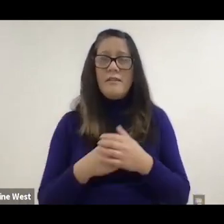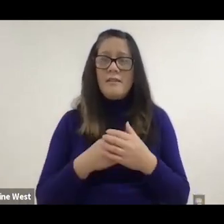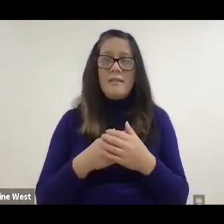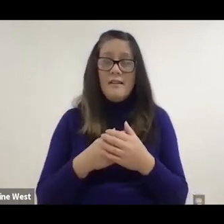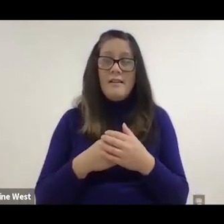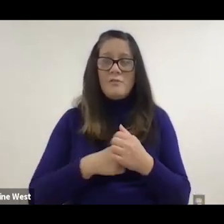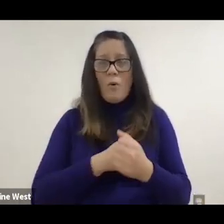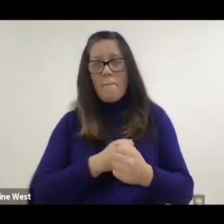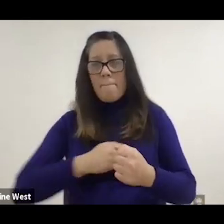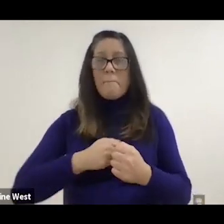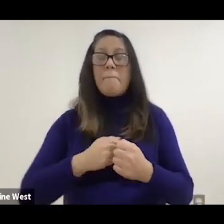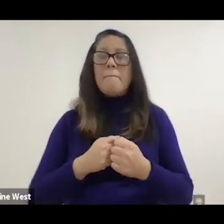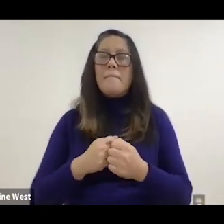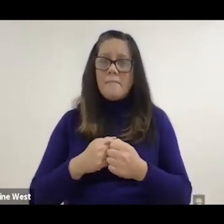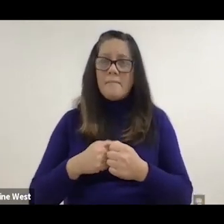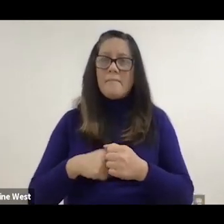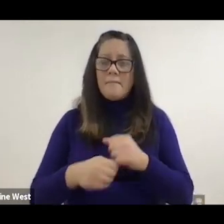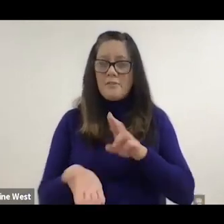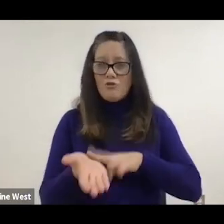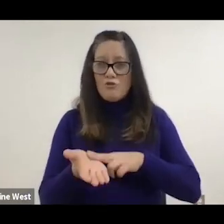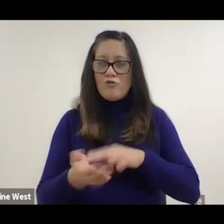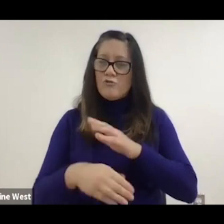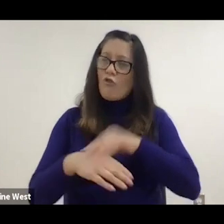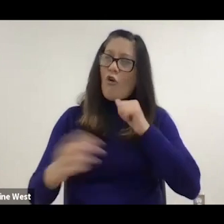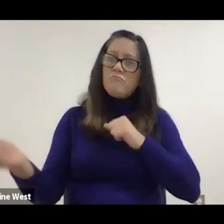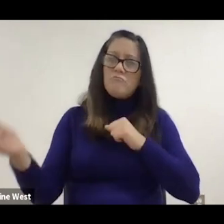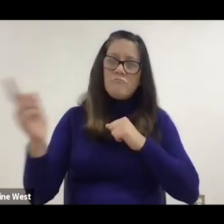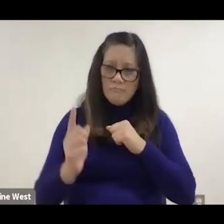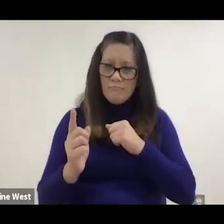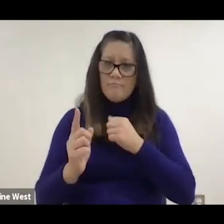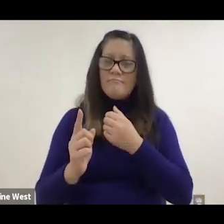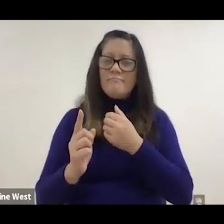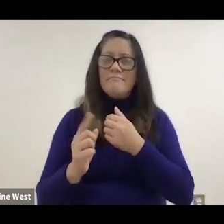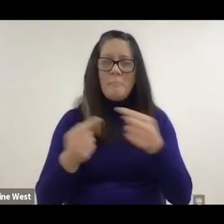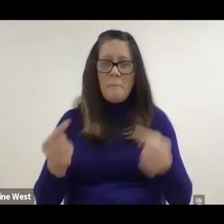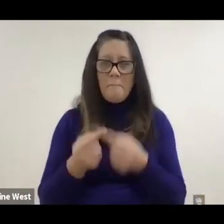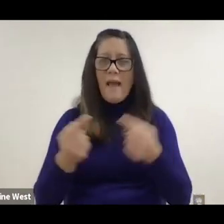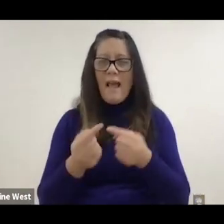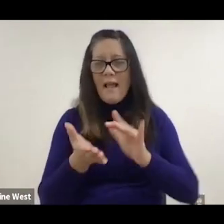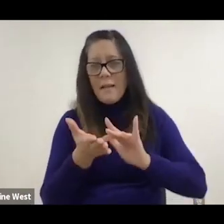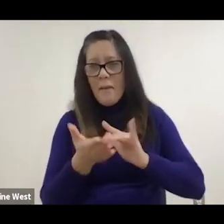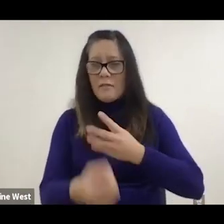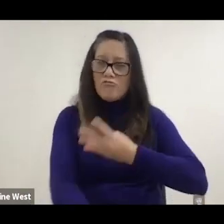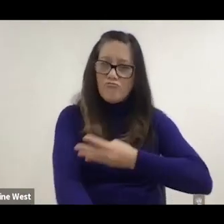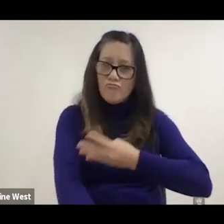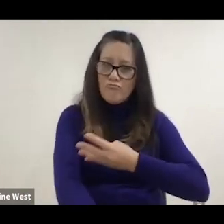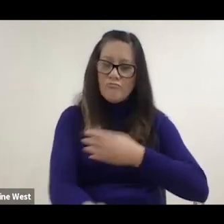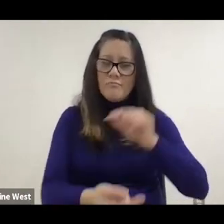And the nurses were able to install them and. It's pretty interesting we out of